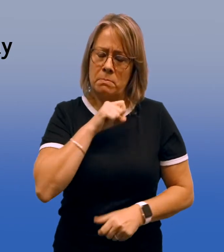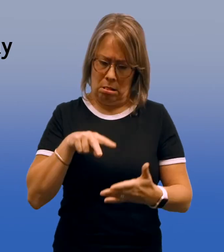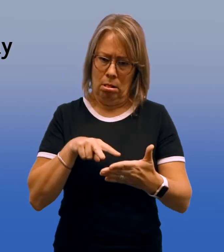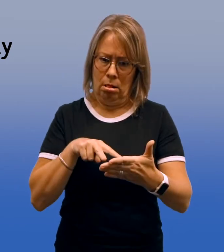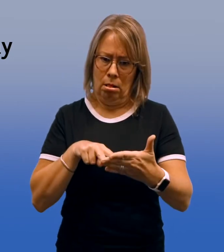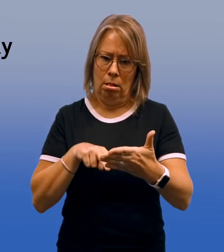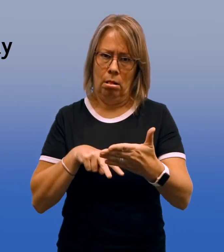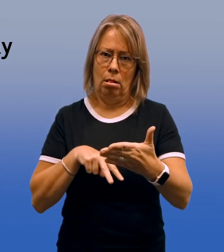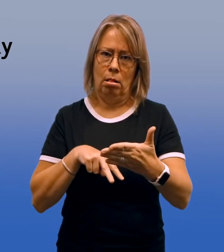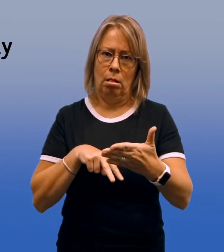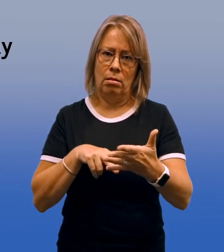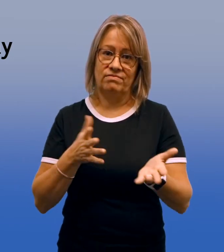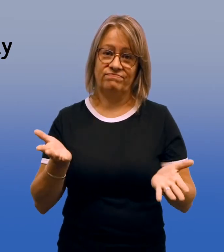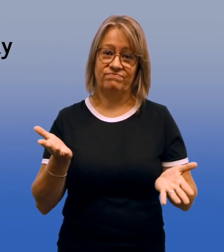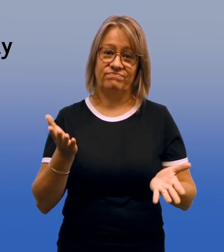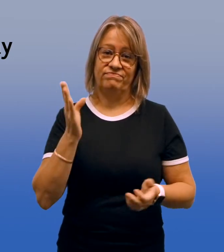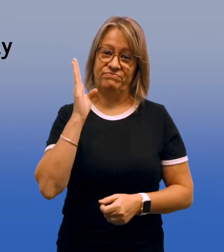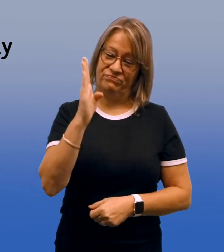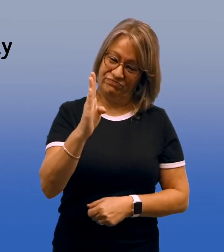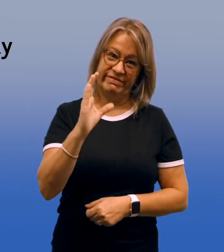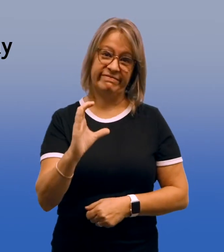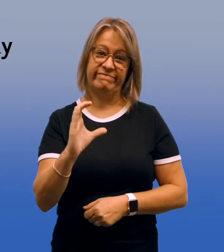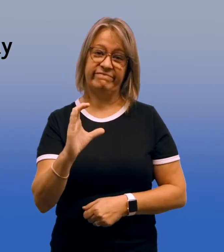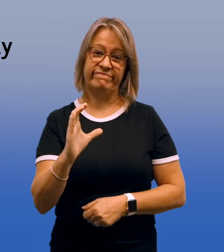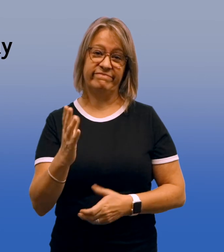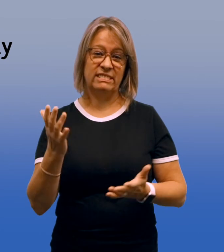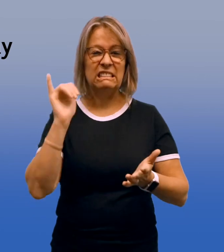And as a result, you receive a B or a C.